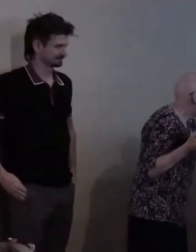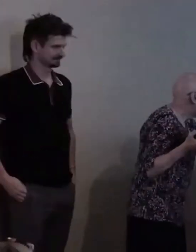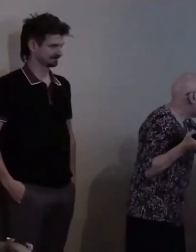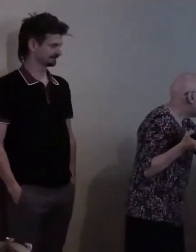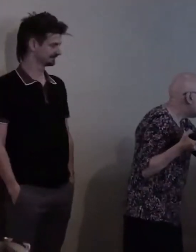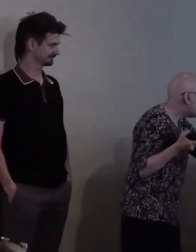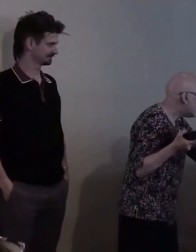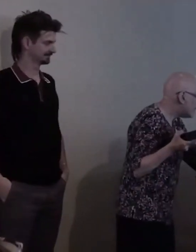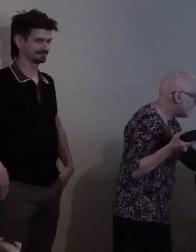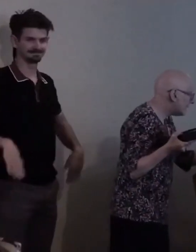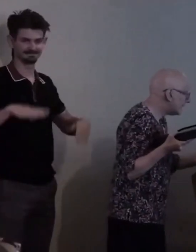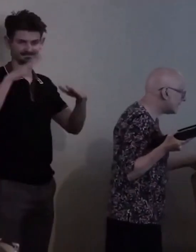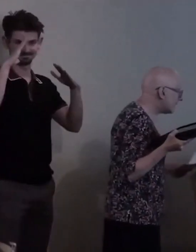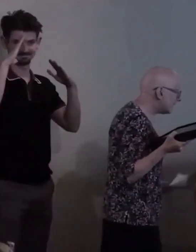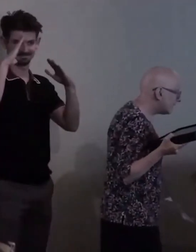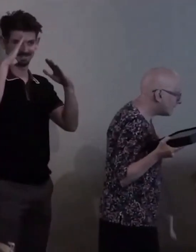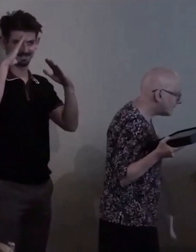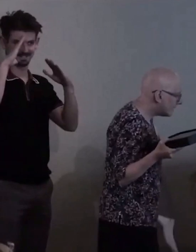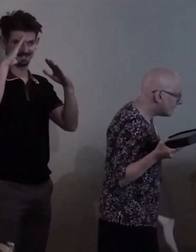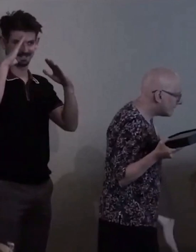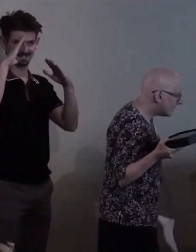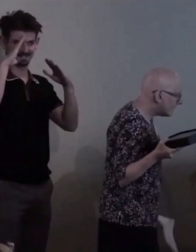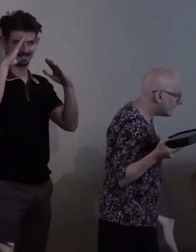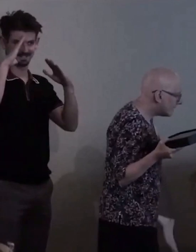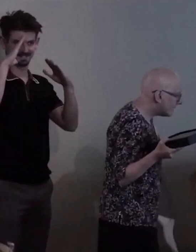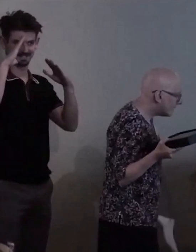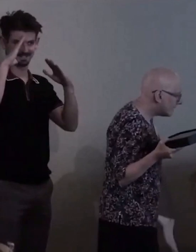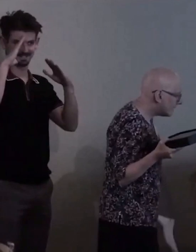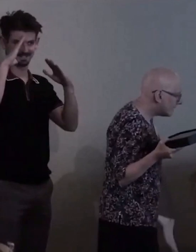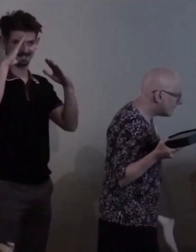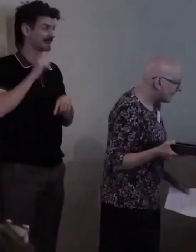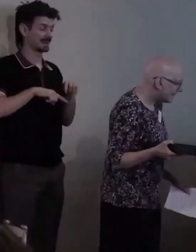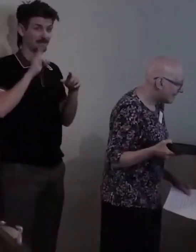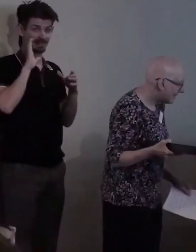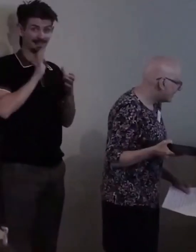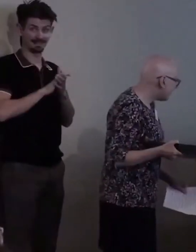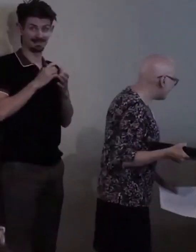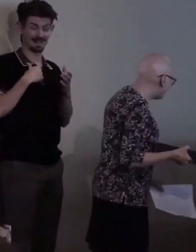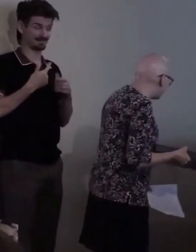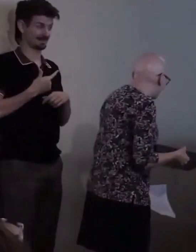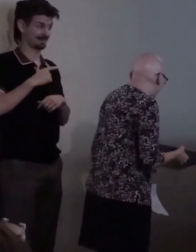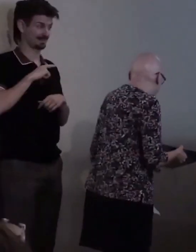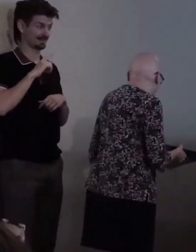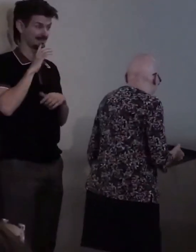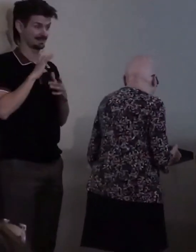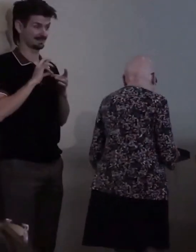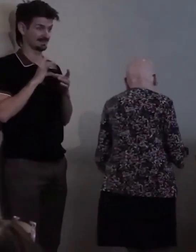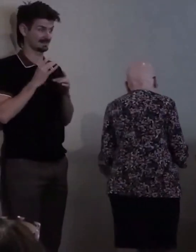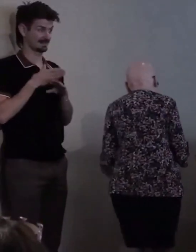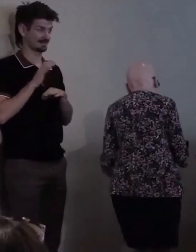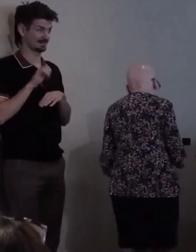Hi can't believe I have to follow that... Uhm... I also cannot see a tall parking meter